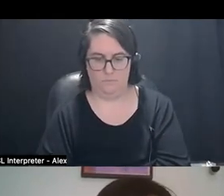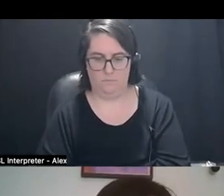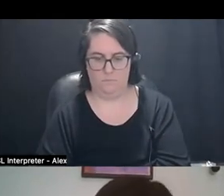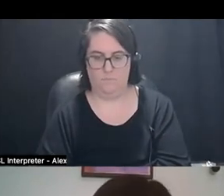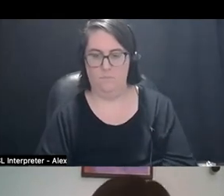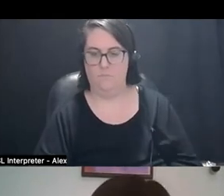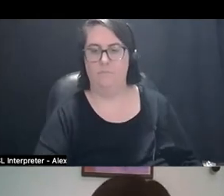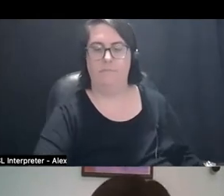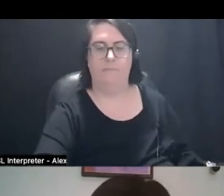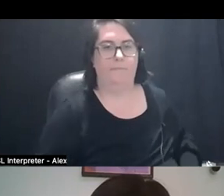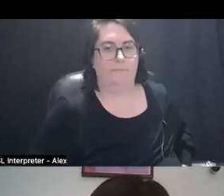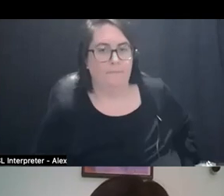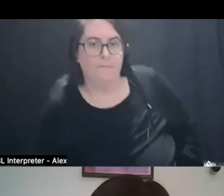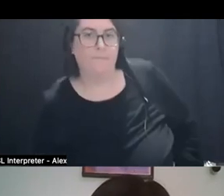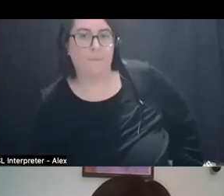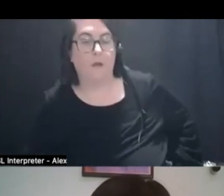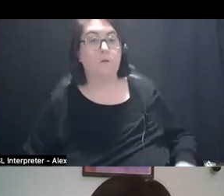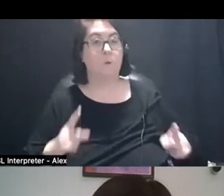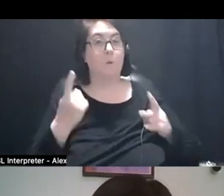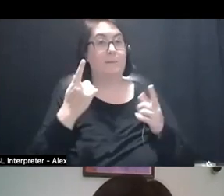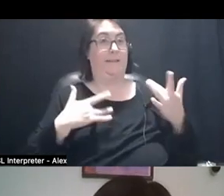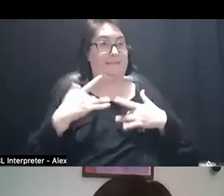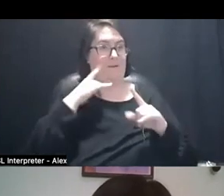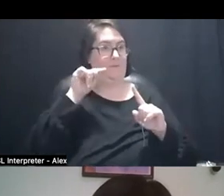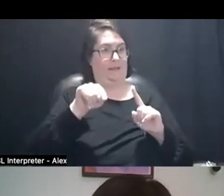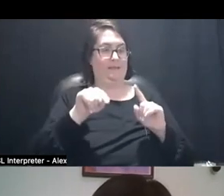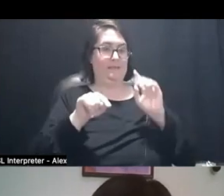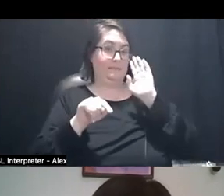patch: So, something happens, some of the exciting happened with this piece.